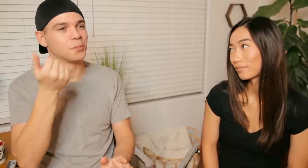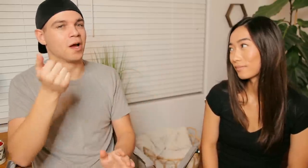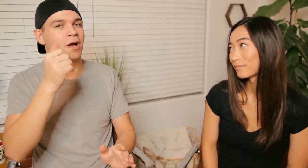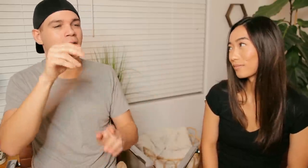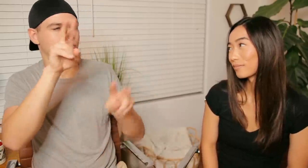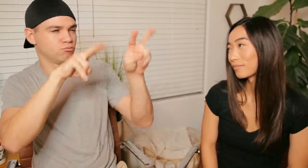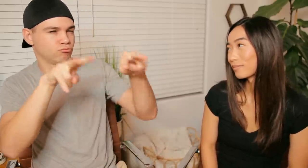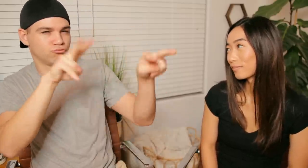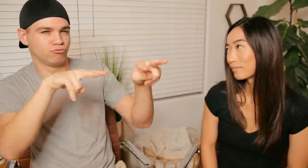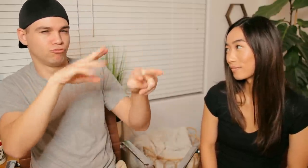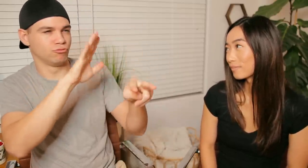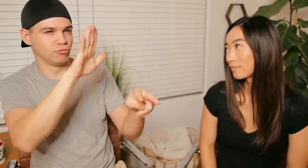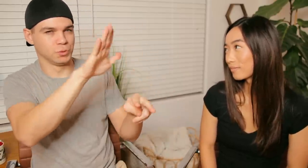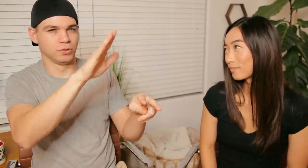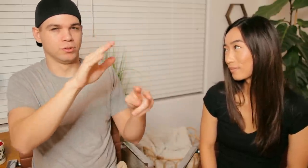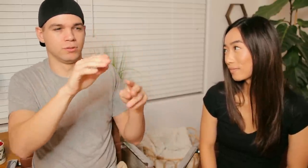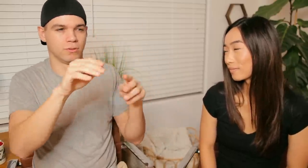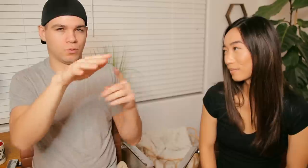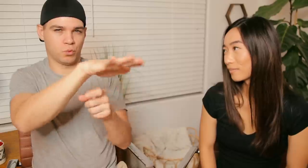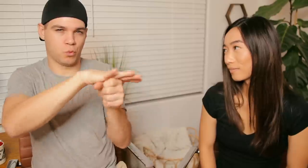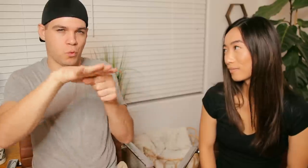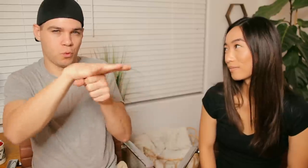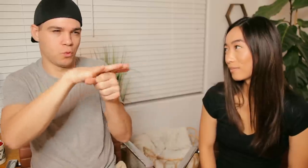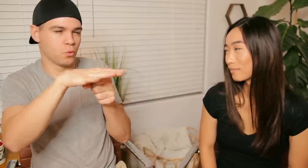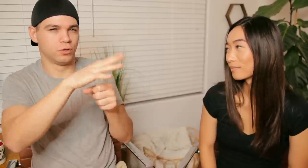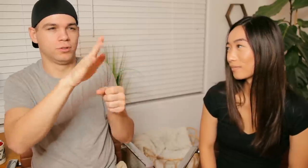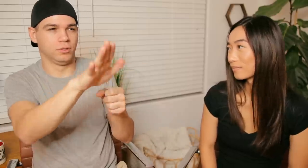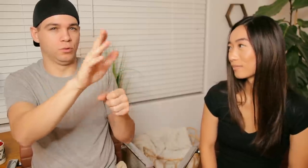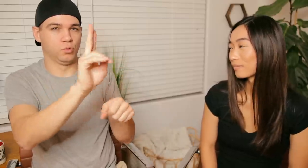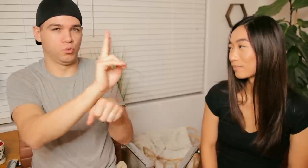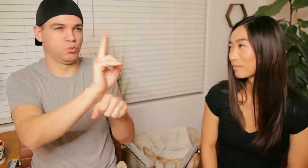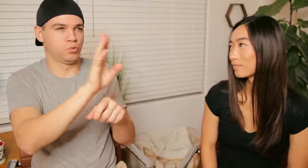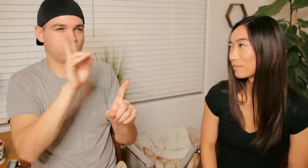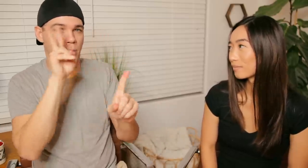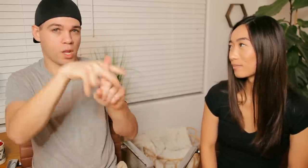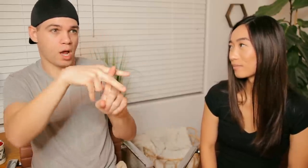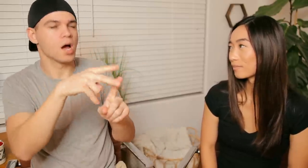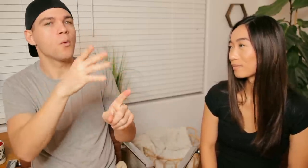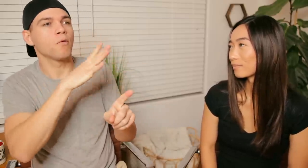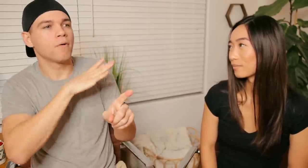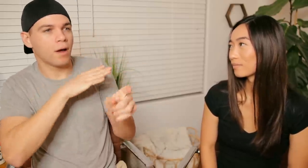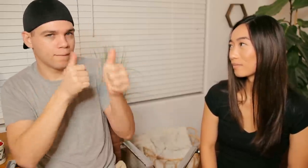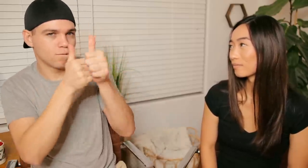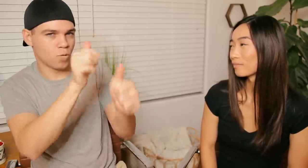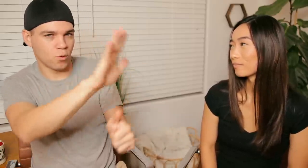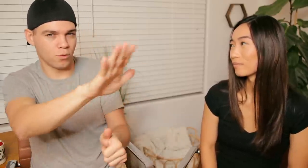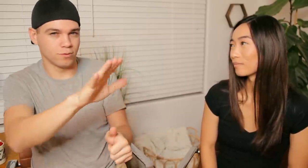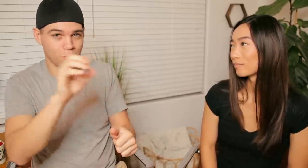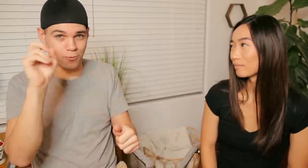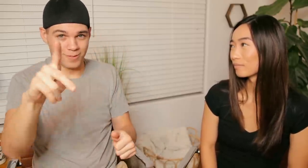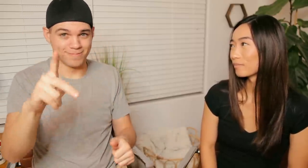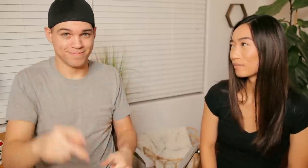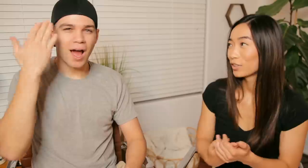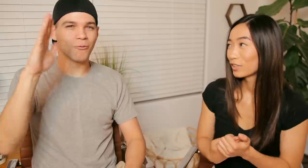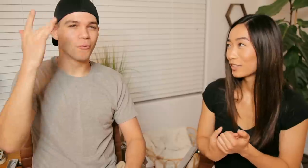Better to evaluate your area and see what your area uses and applies, fine to follow that OK?